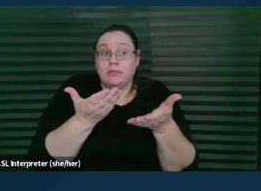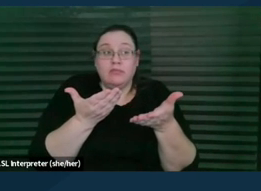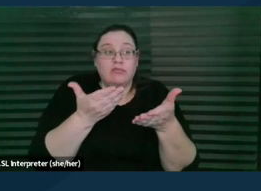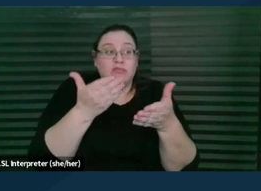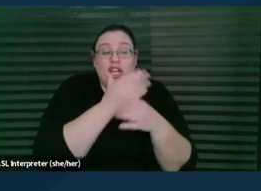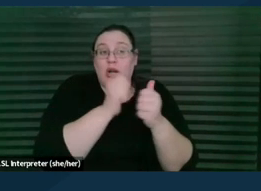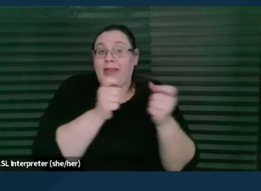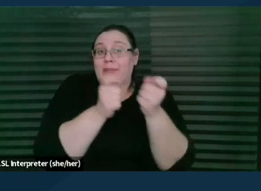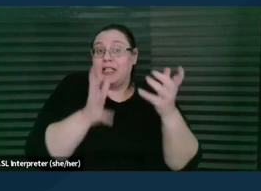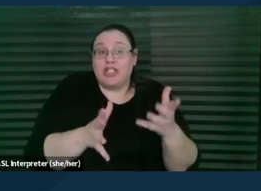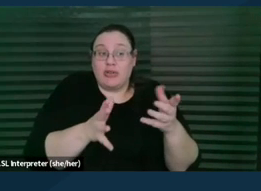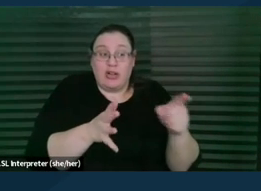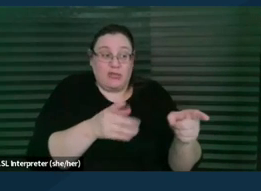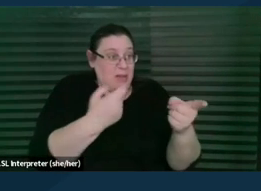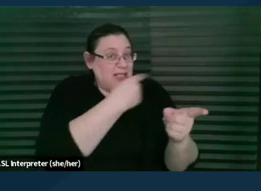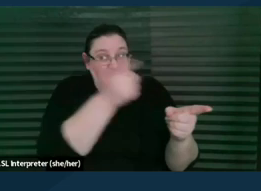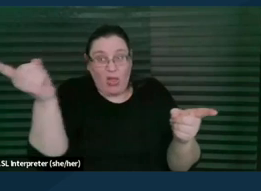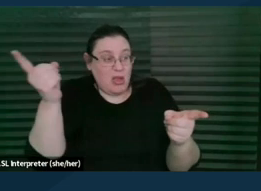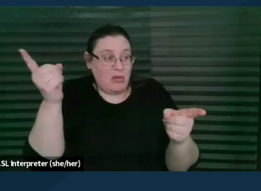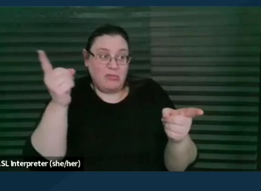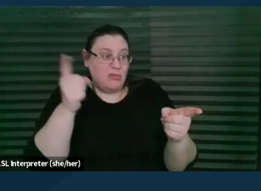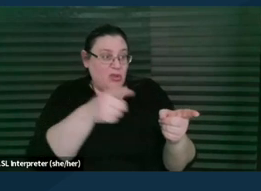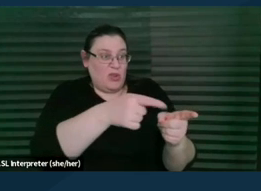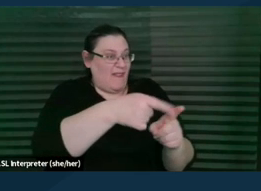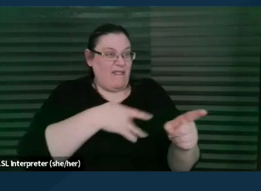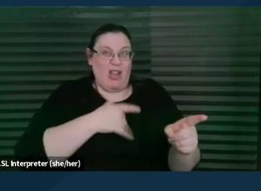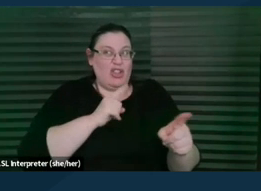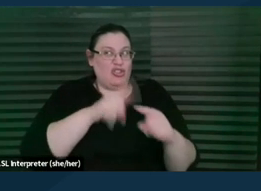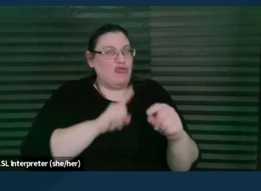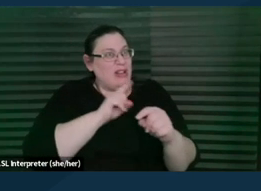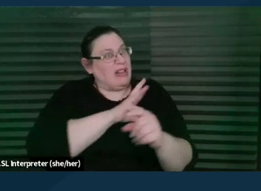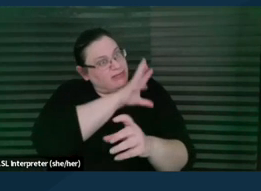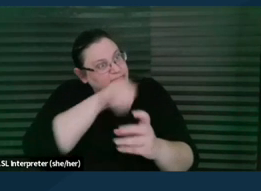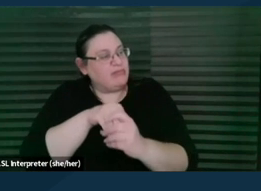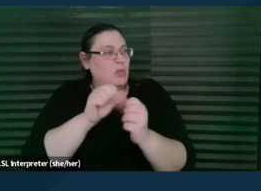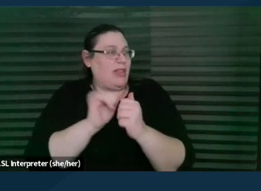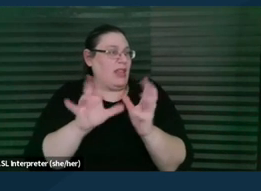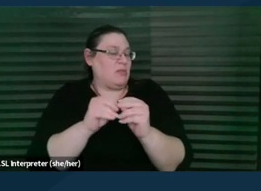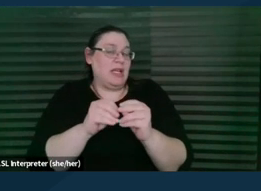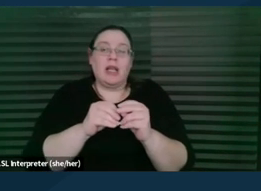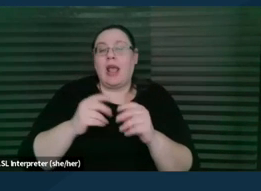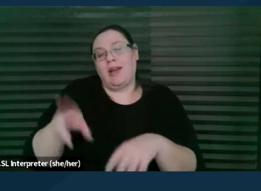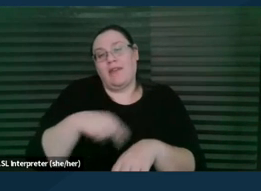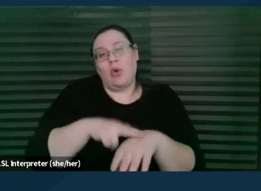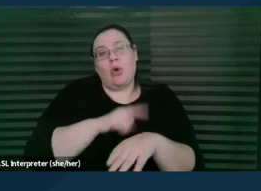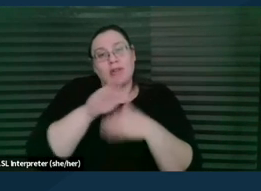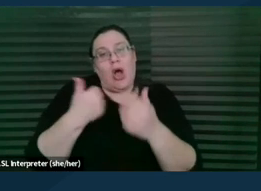that you did not feel that you were able to participate meaningfully and so on. And then of course, we all keep a close